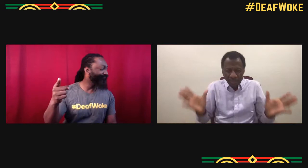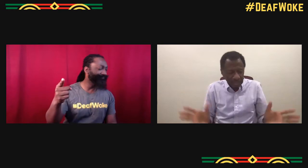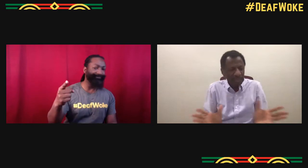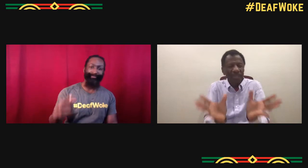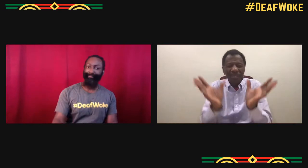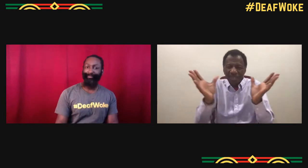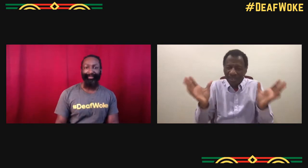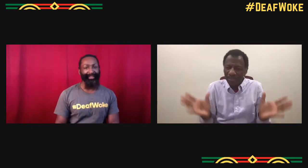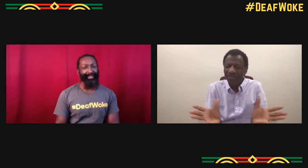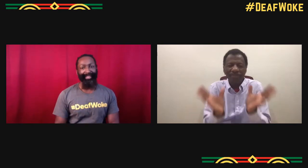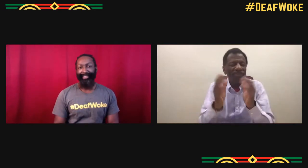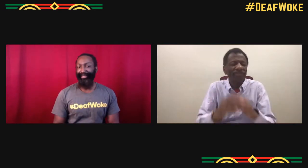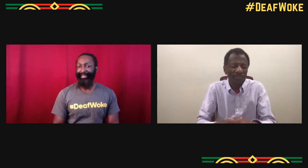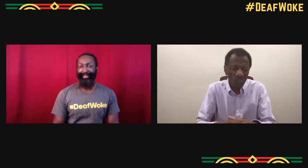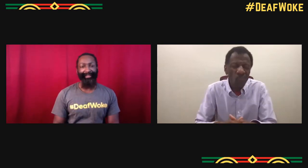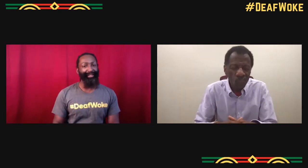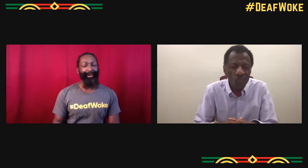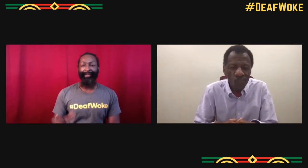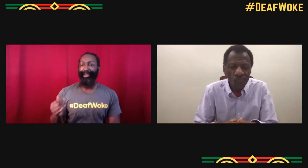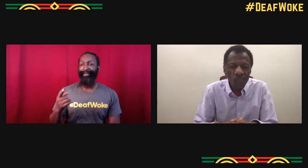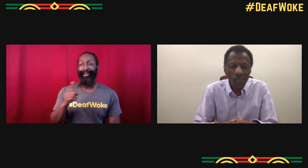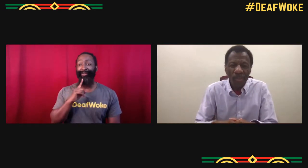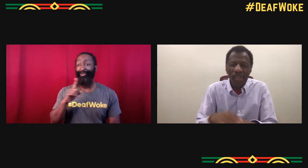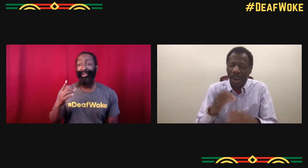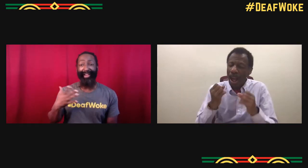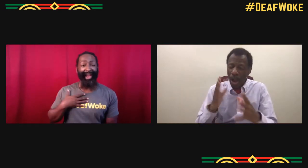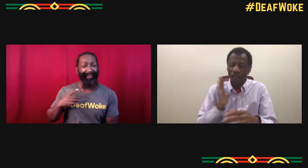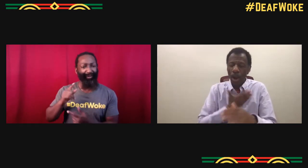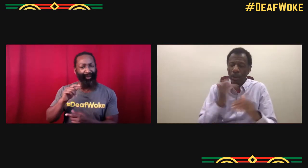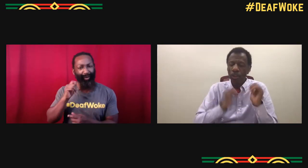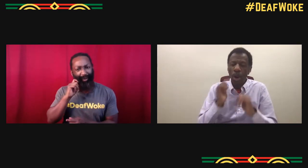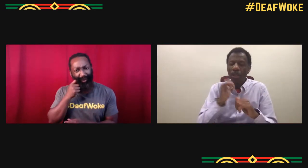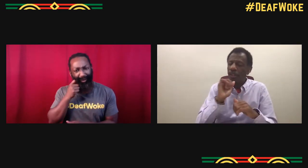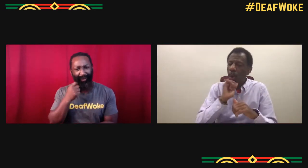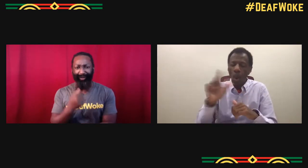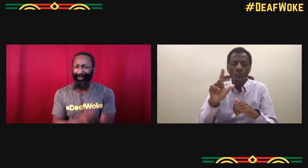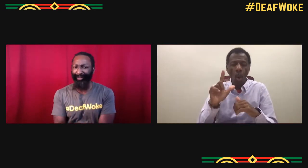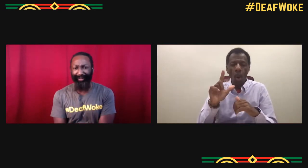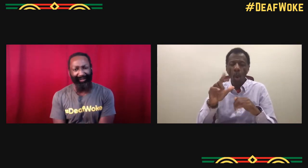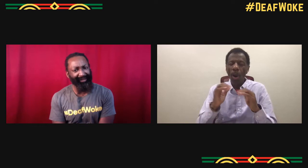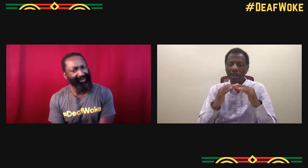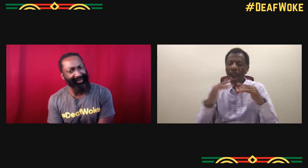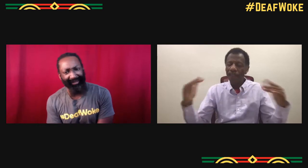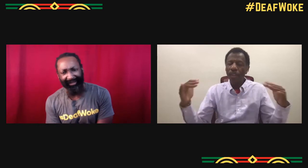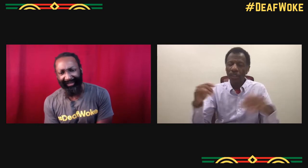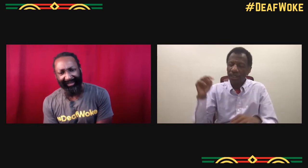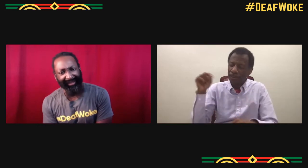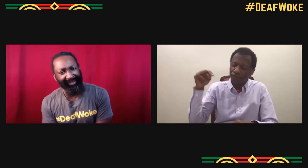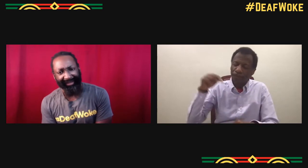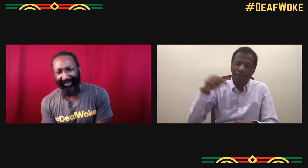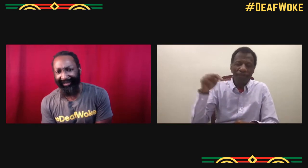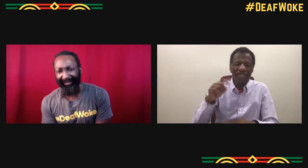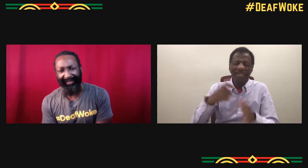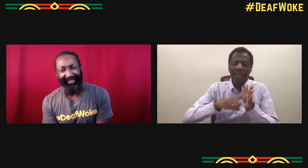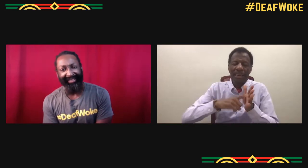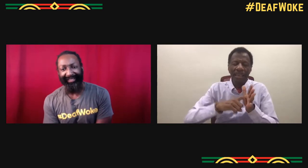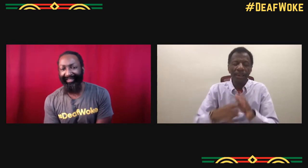Yeah, by pack, diversity. Yes. See you encouraging and elevating.